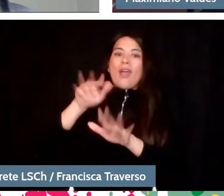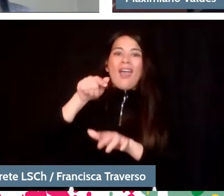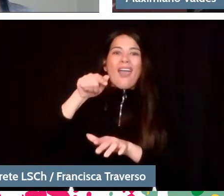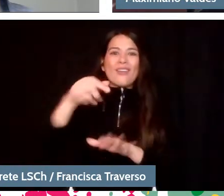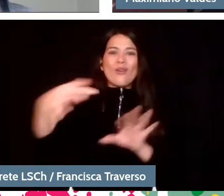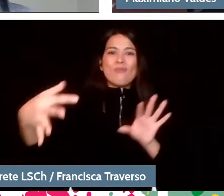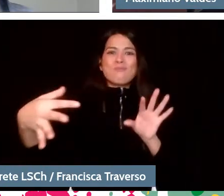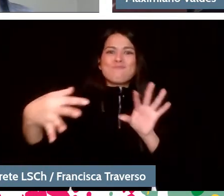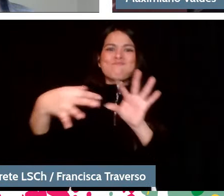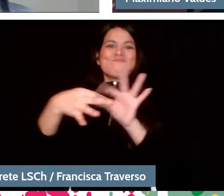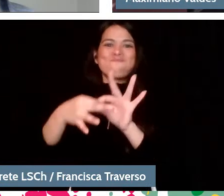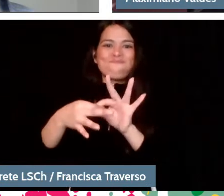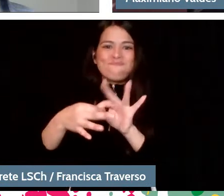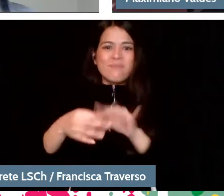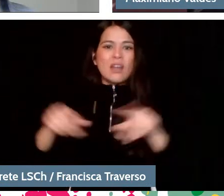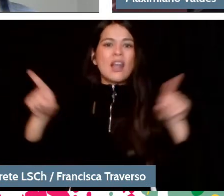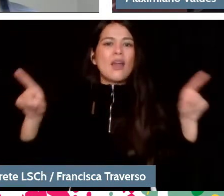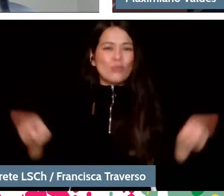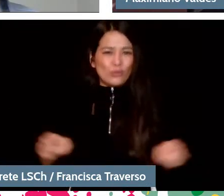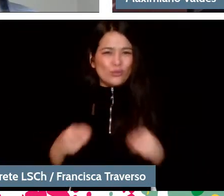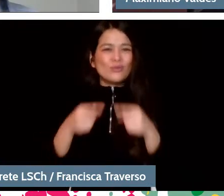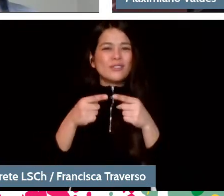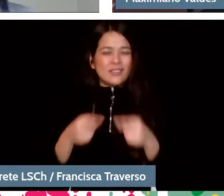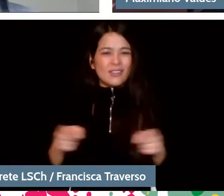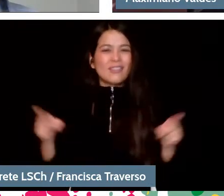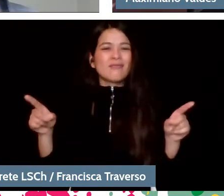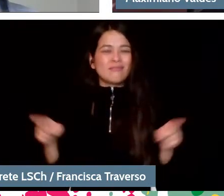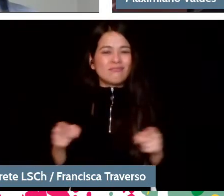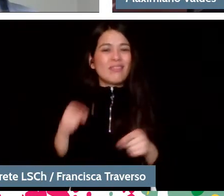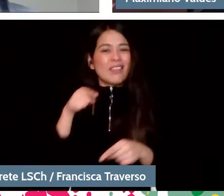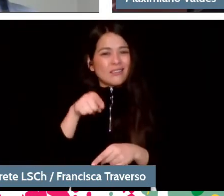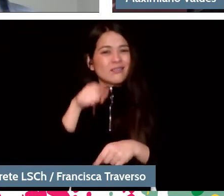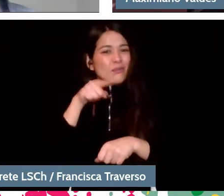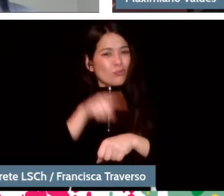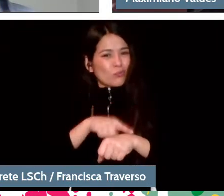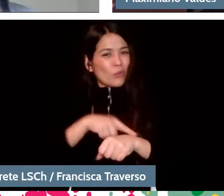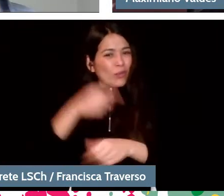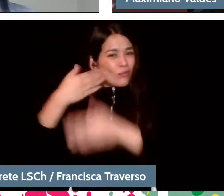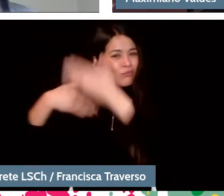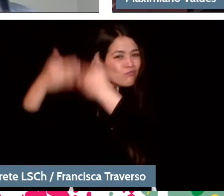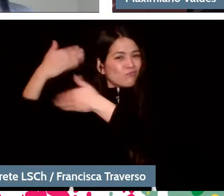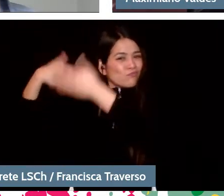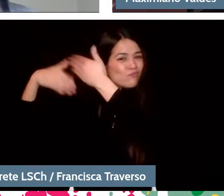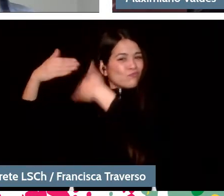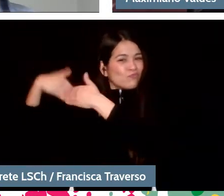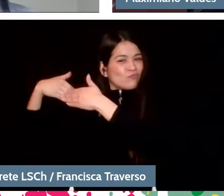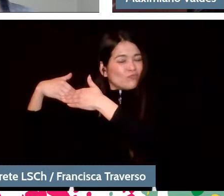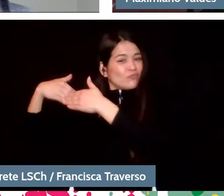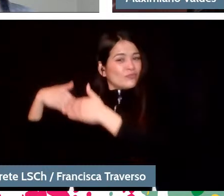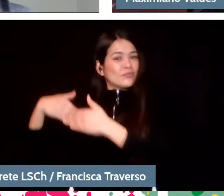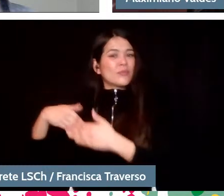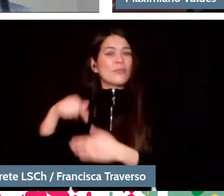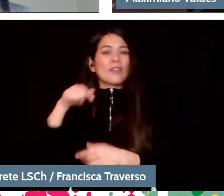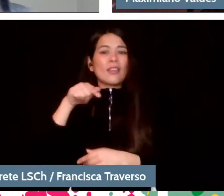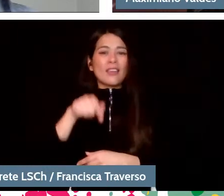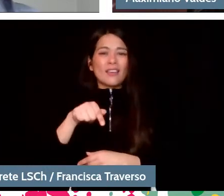and I think it is... It normally arises, an effect like this arises, in general, in young people